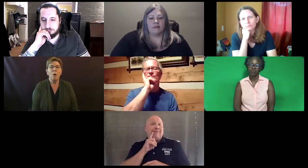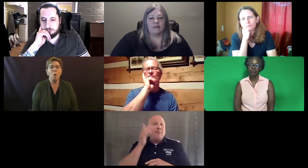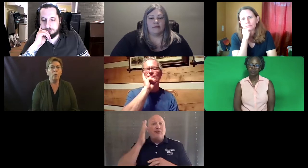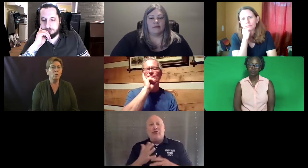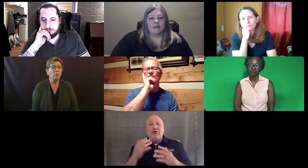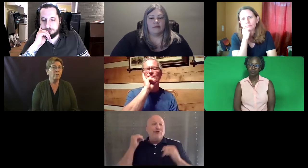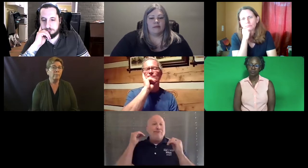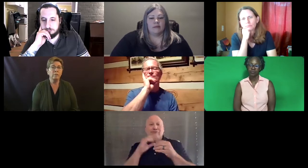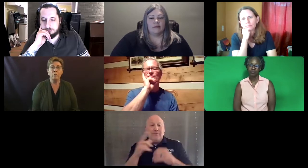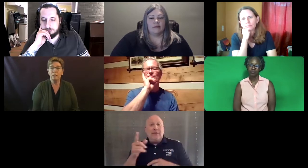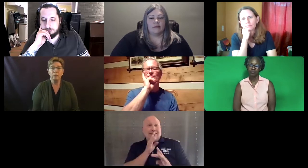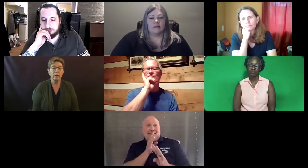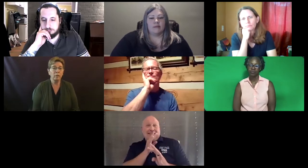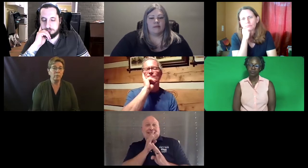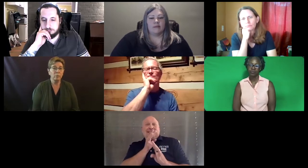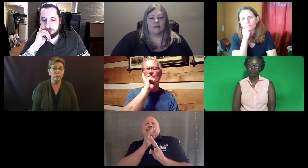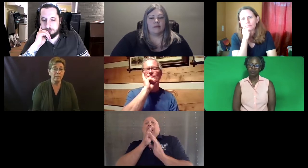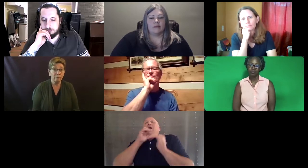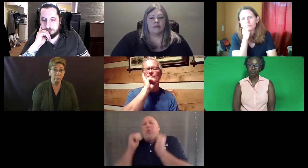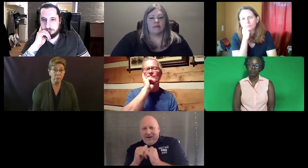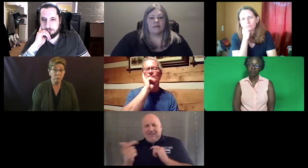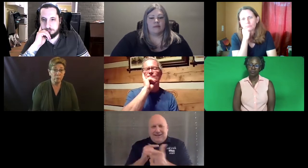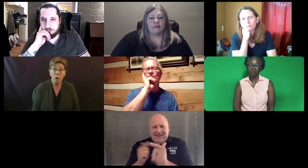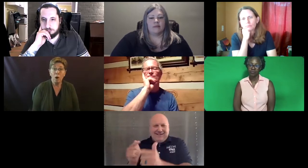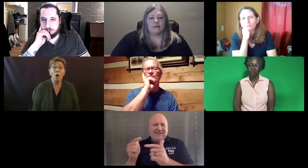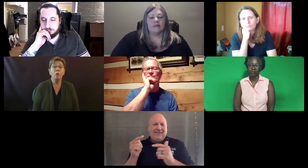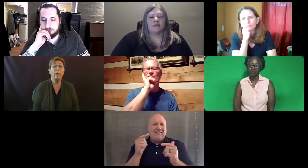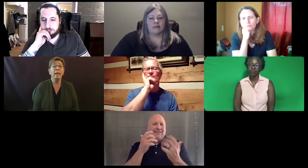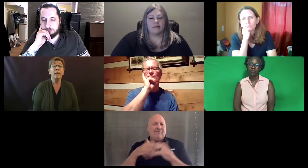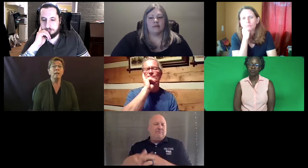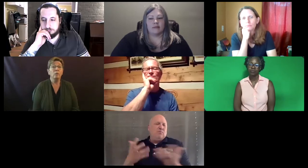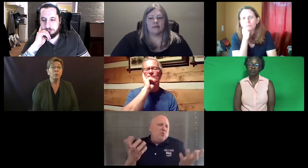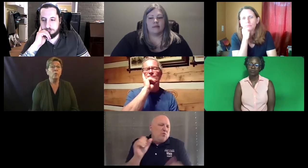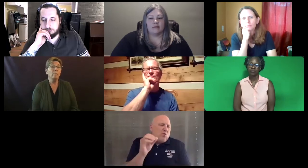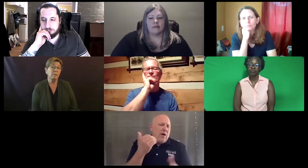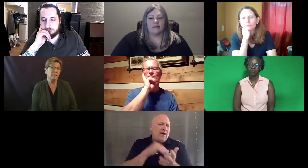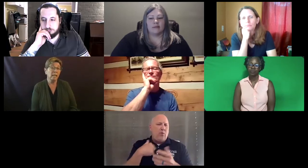Or for them to voice for a hearing -- a deaf presenter all the way through a presentation